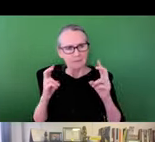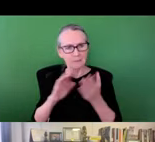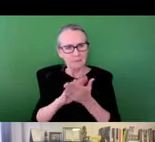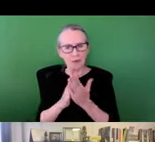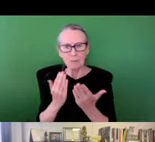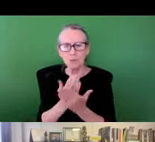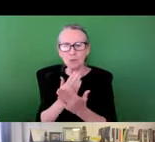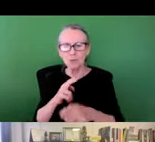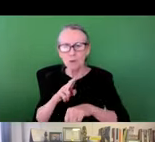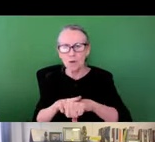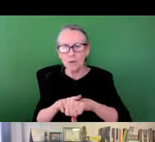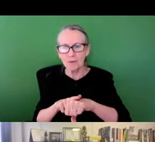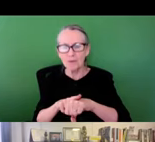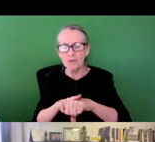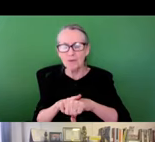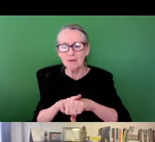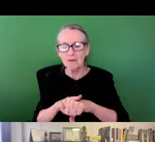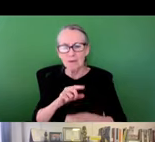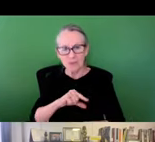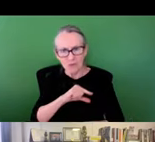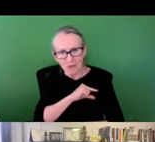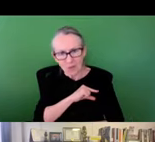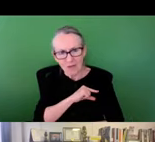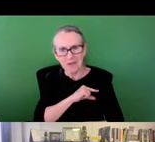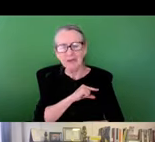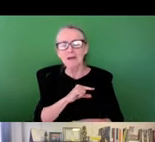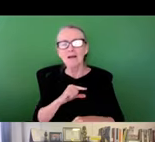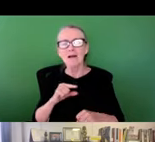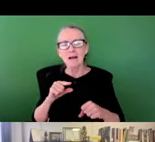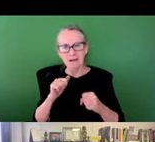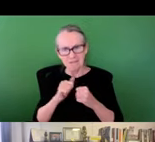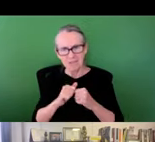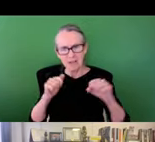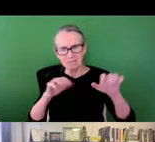and these increased flooding events are becoming the new normal.